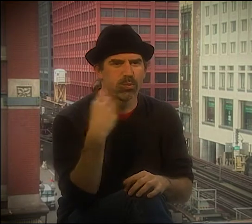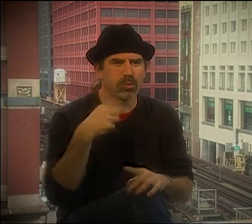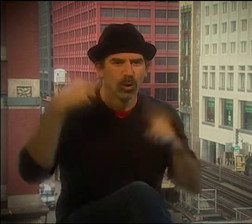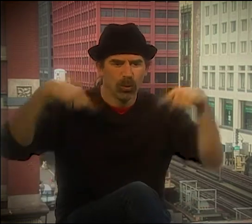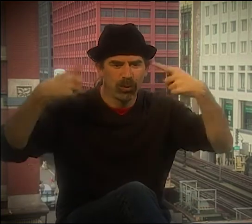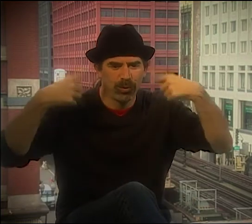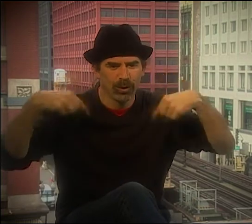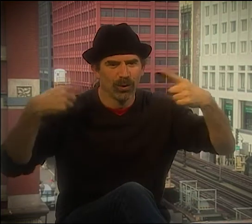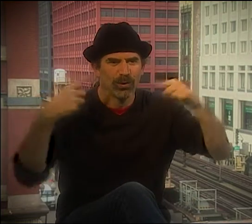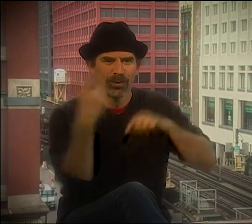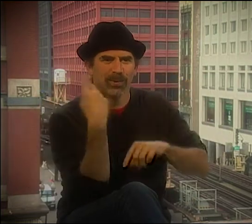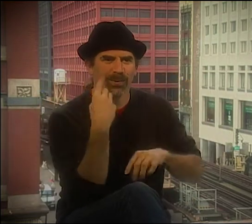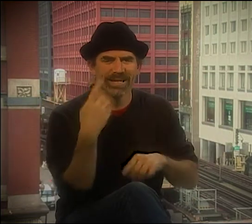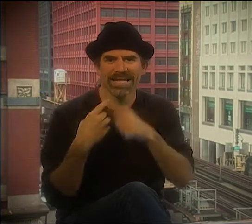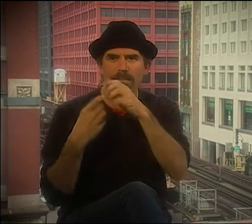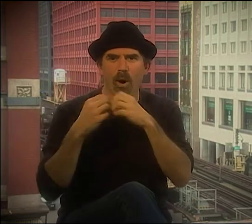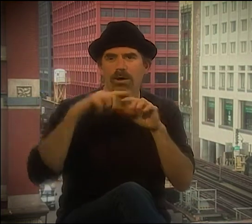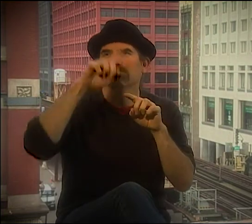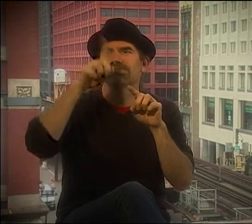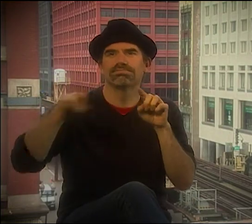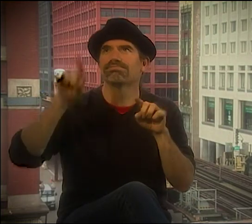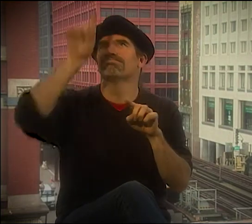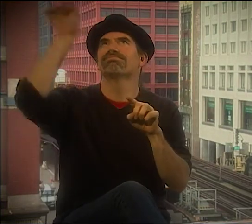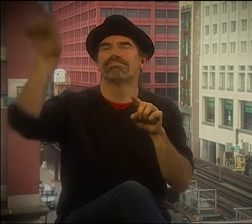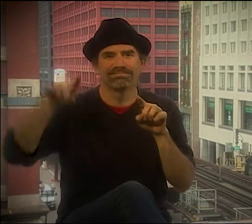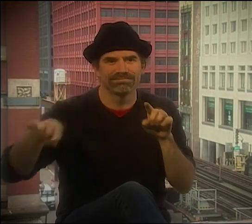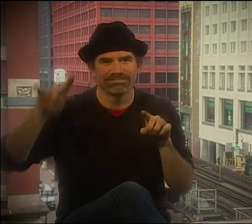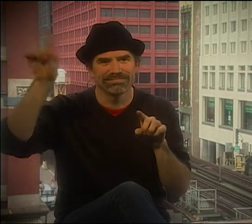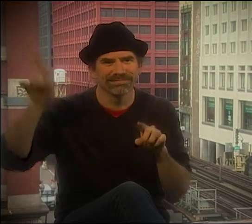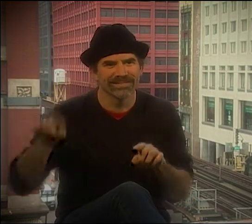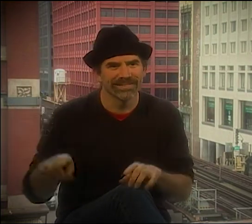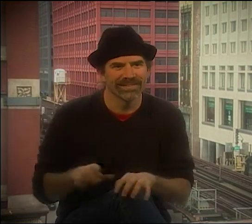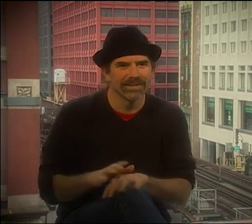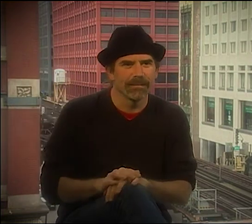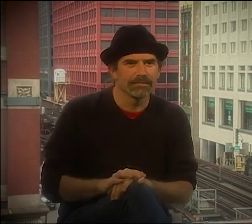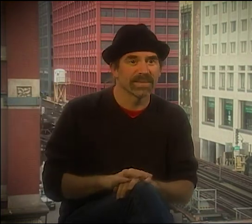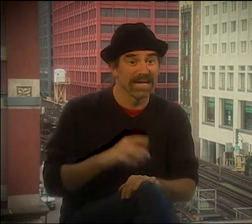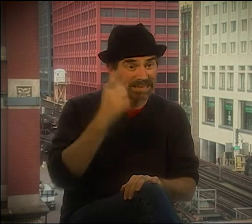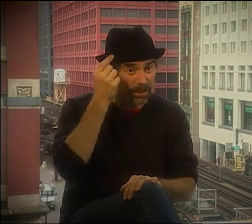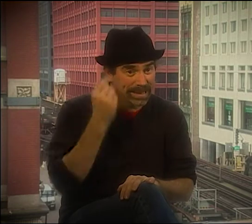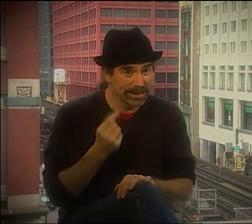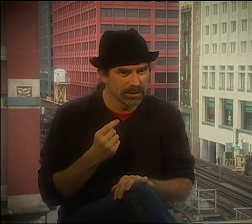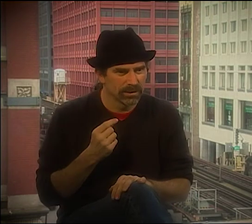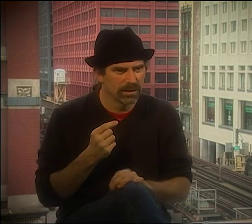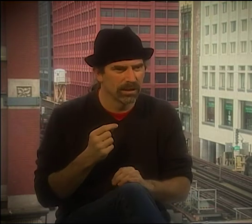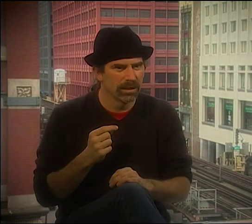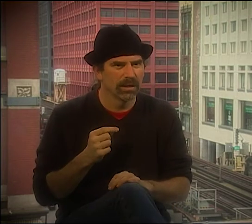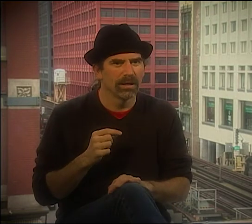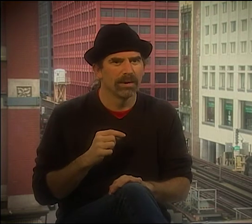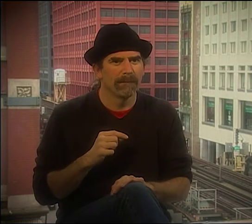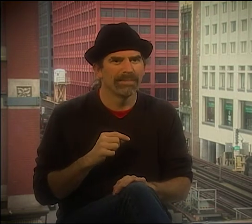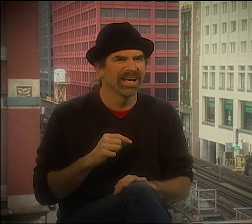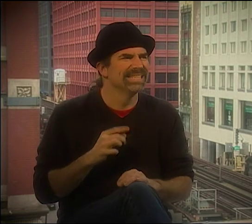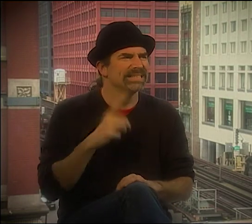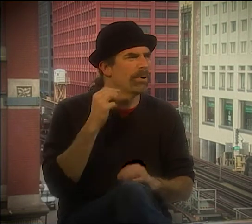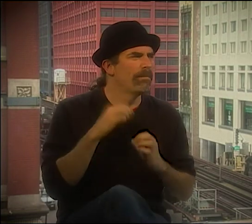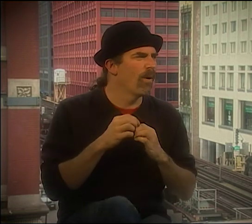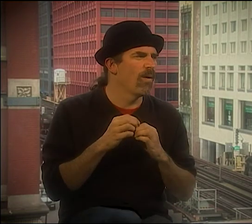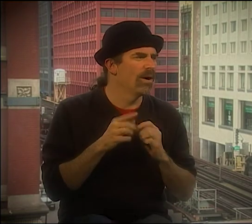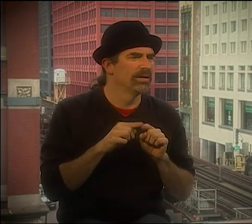IT WOULD BE LIKE NOT ALL OVER THE PLACE IN A FRENETIC WAY. ELLA WOULD BE LIKE CIRCULAR LINES ON A CANVAS, BUT PATRICK